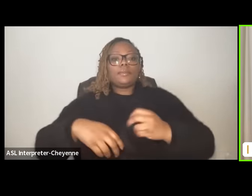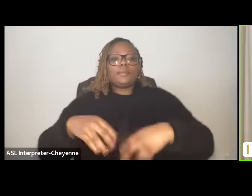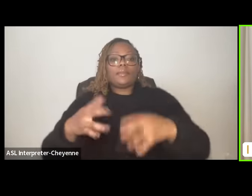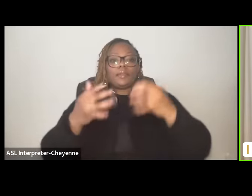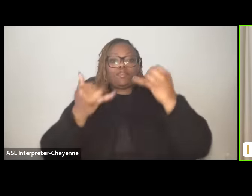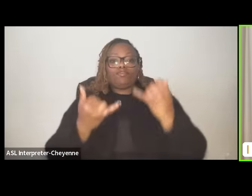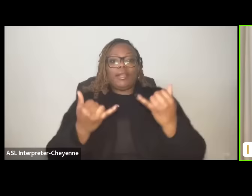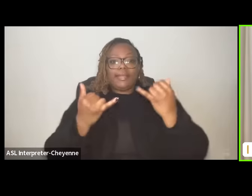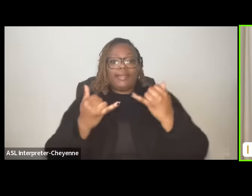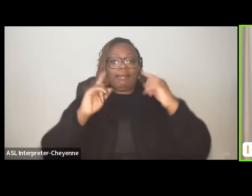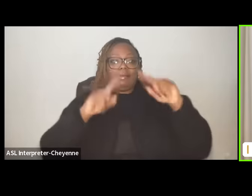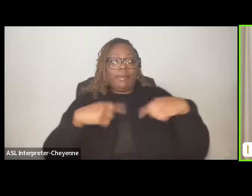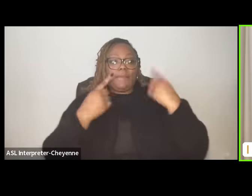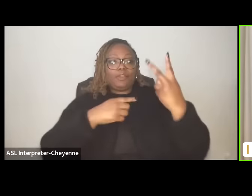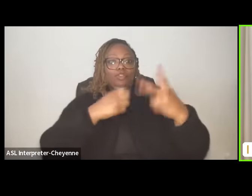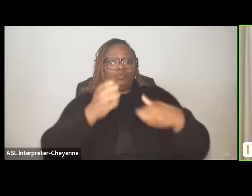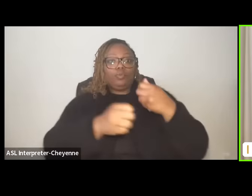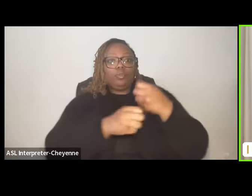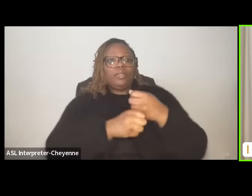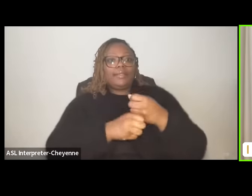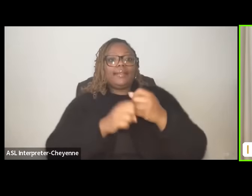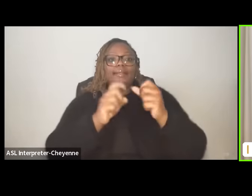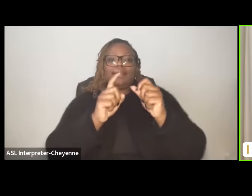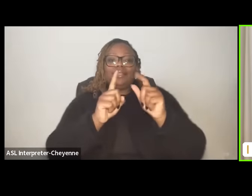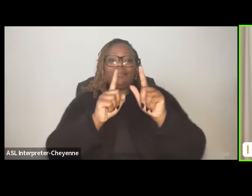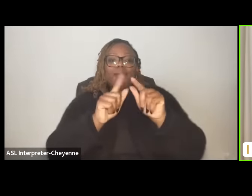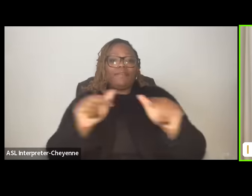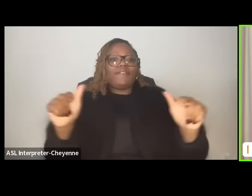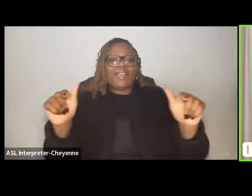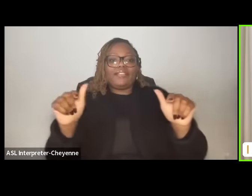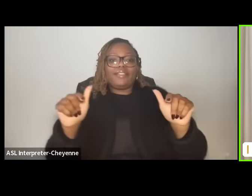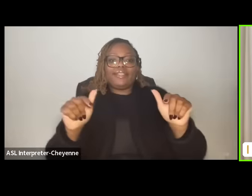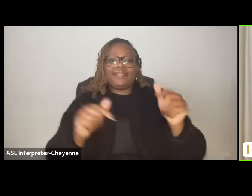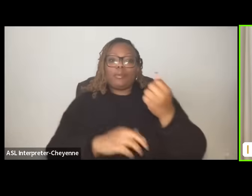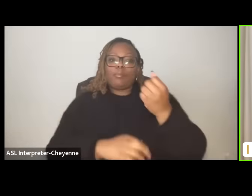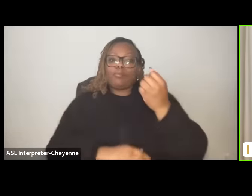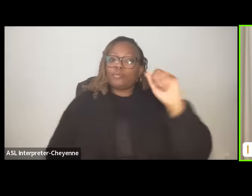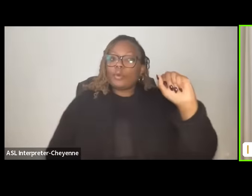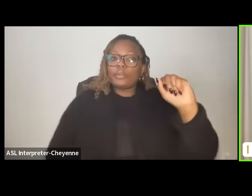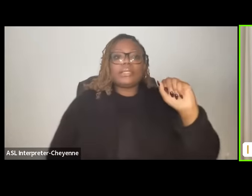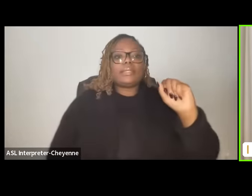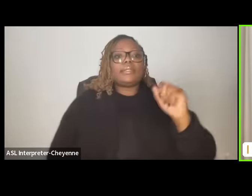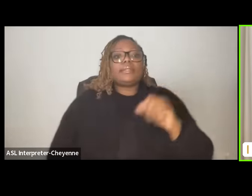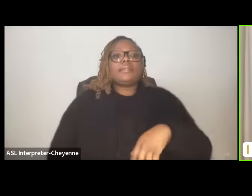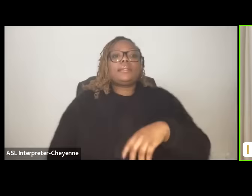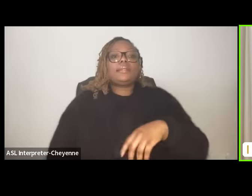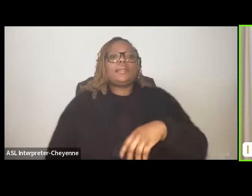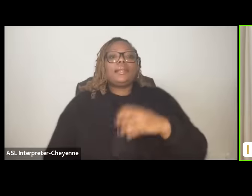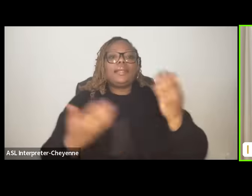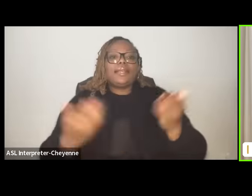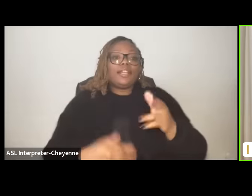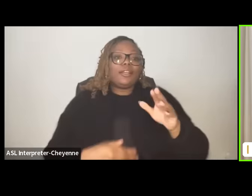in the last two years there have been various demonstrations um in the United States in in